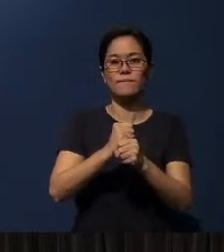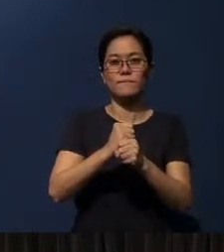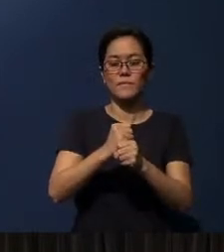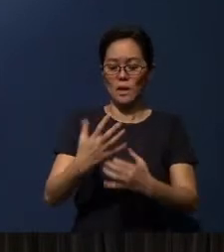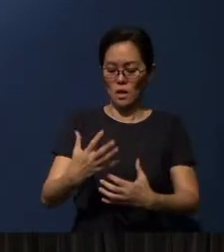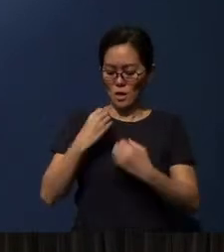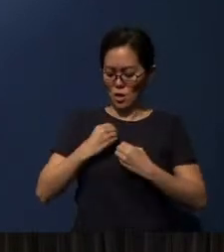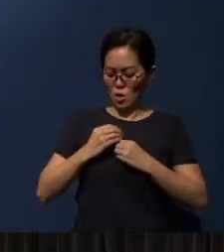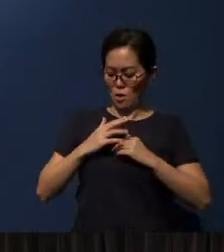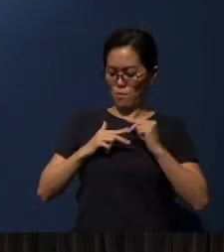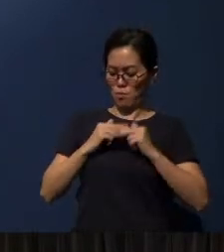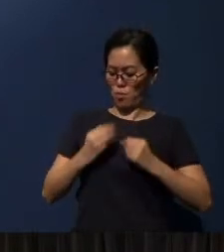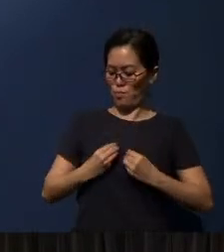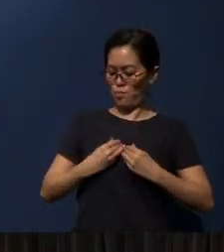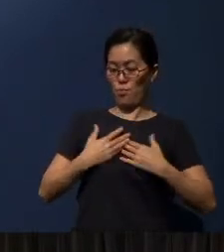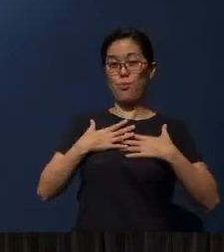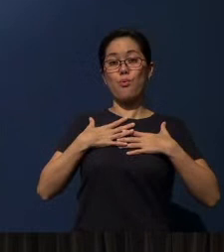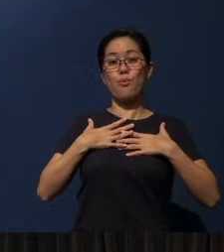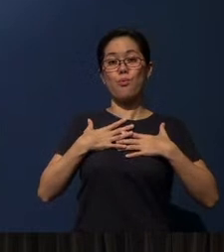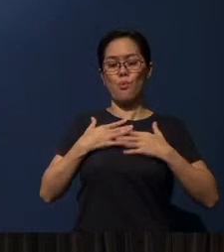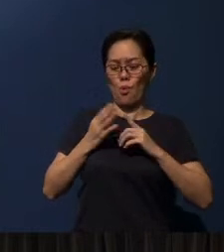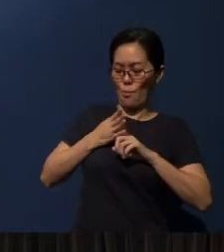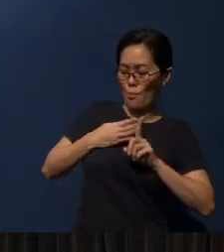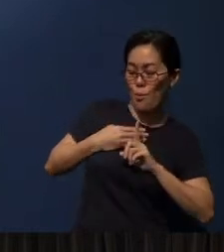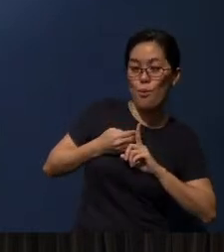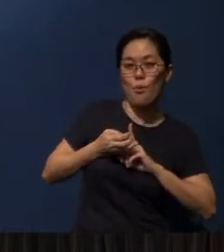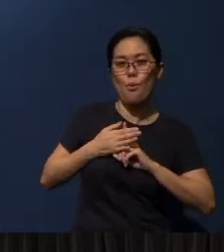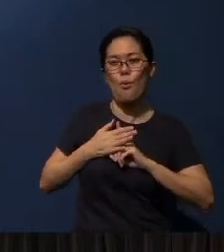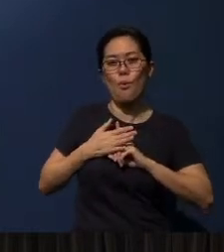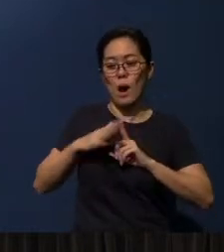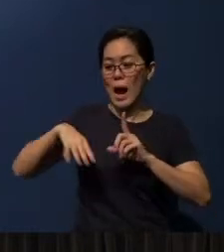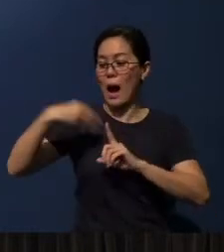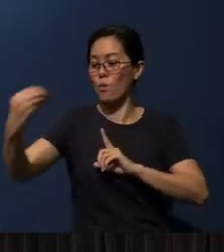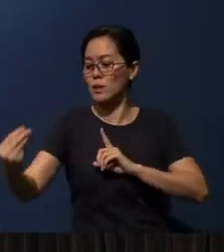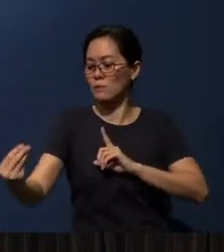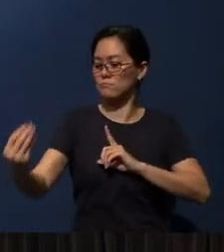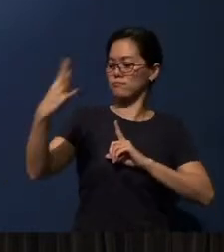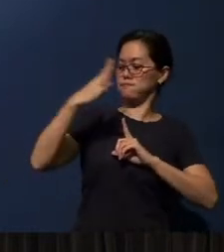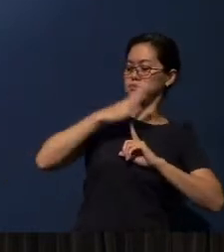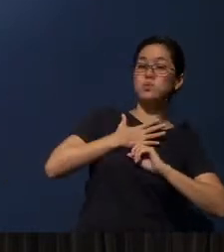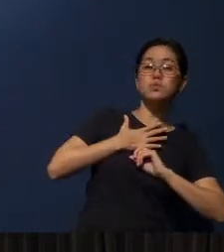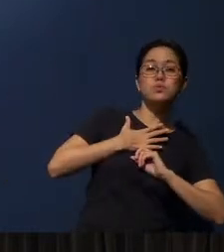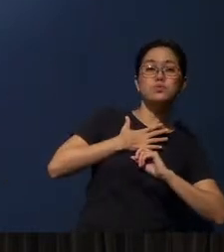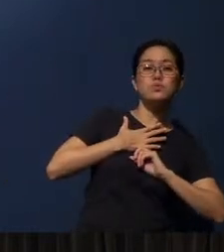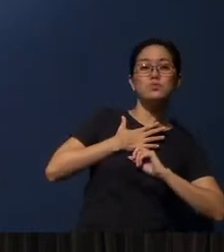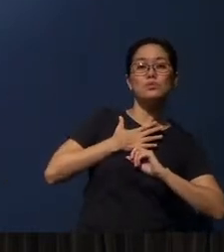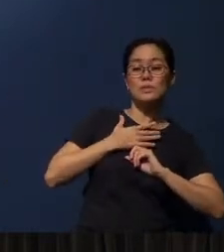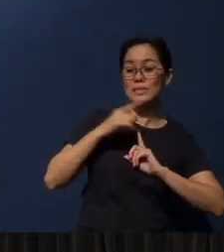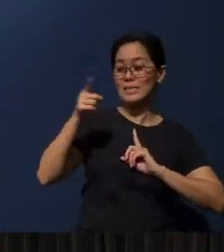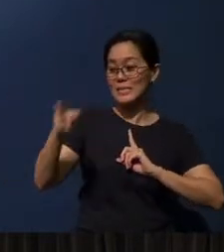or faith is persuaded externally on the truster by the trustee,